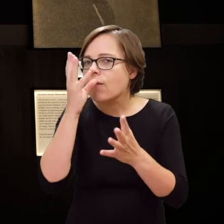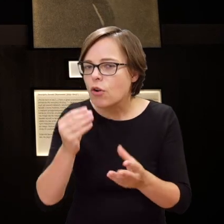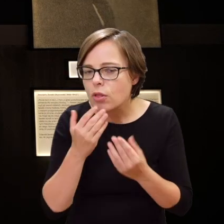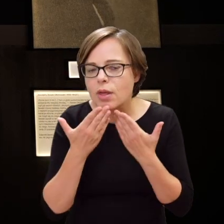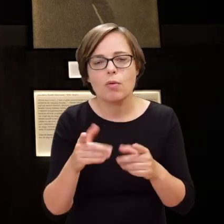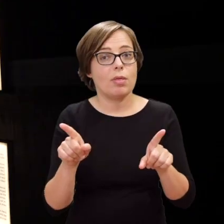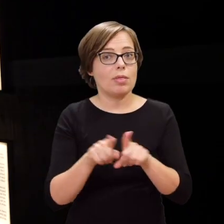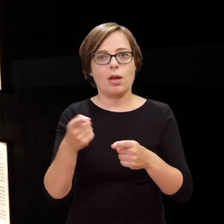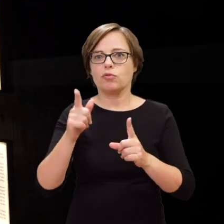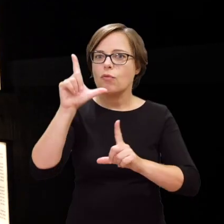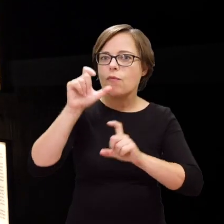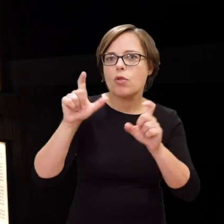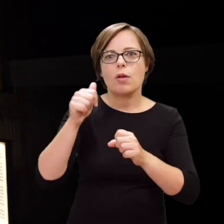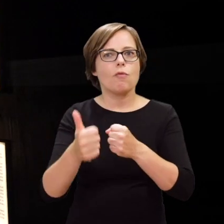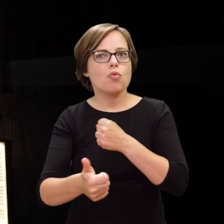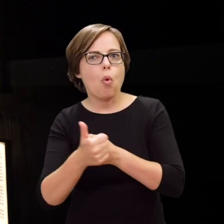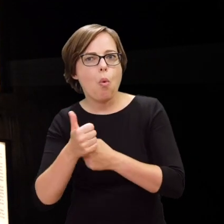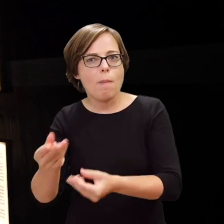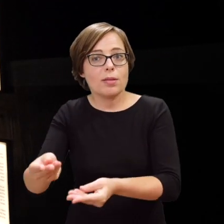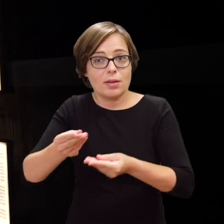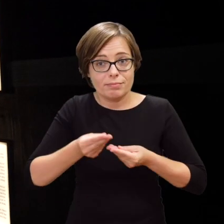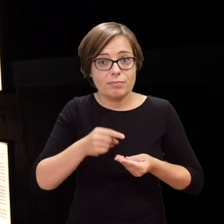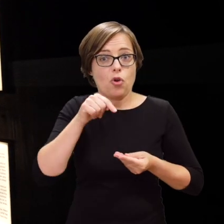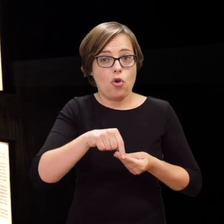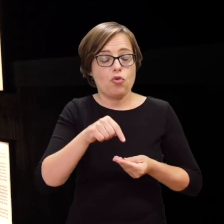We were also given photos and documents which we present in the exhibition.